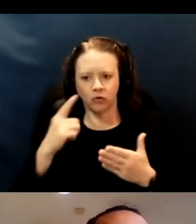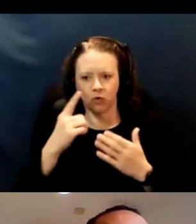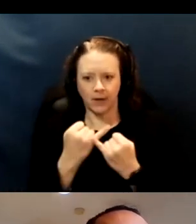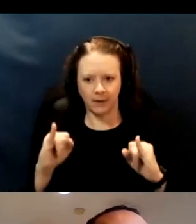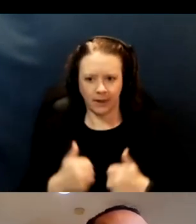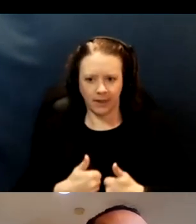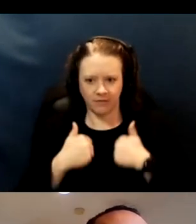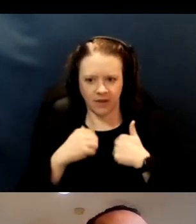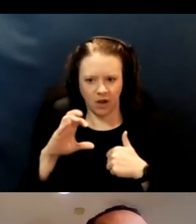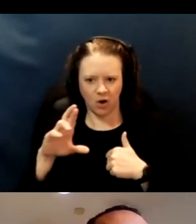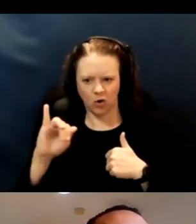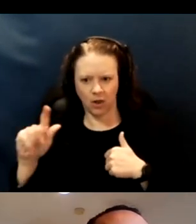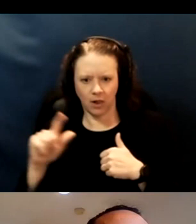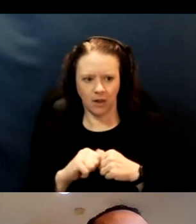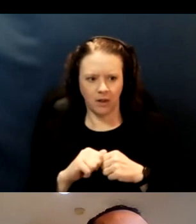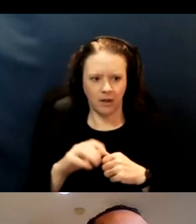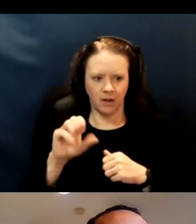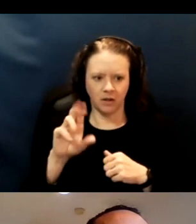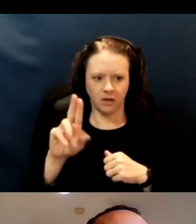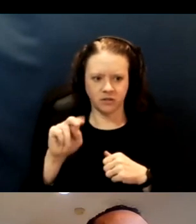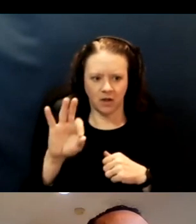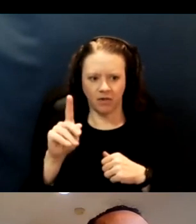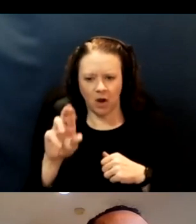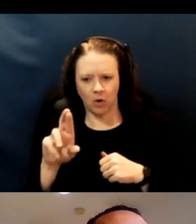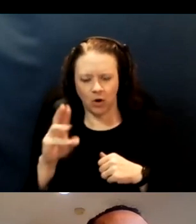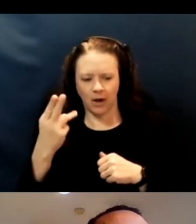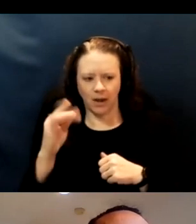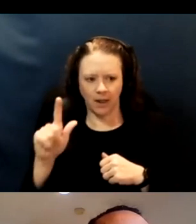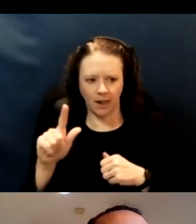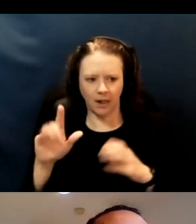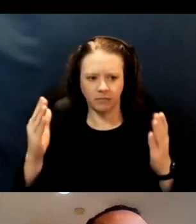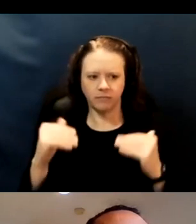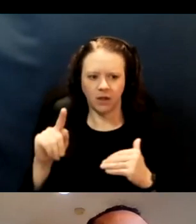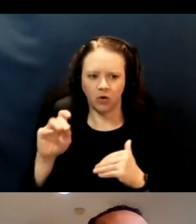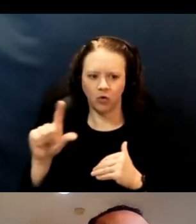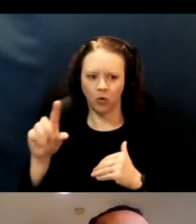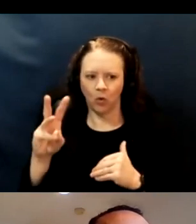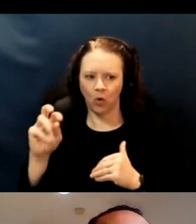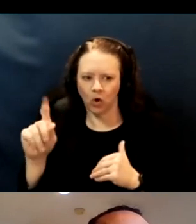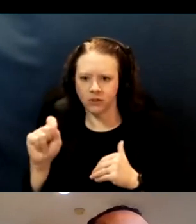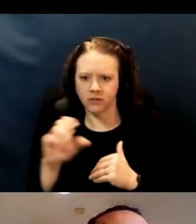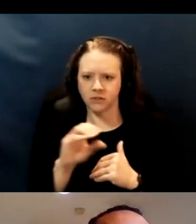Sunflower Hill, ToolWorks, Ability Now, various adult education programs.